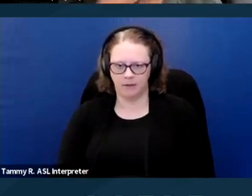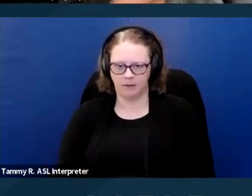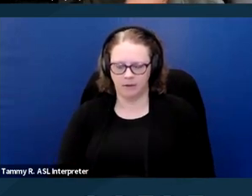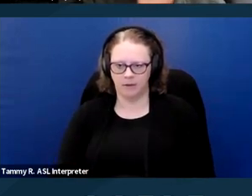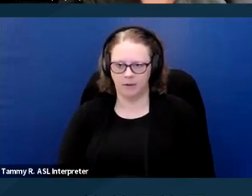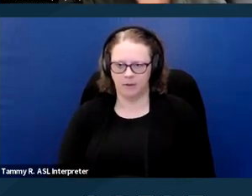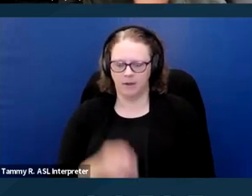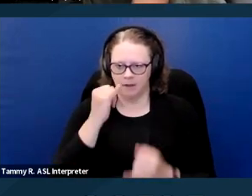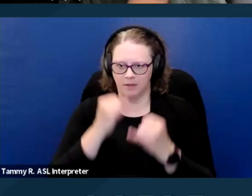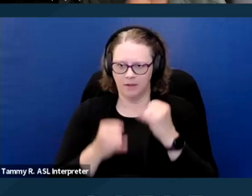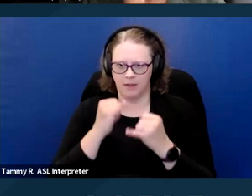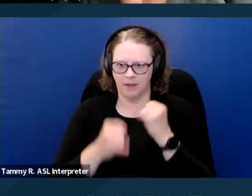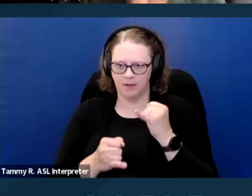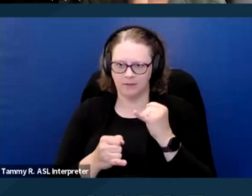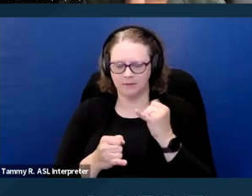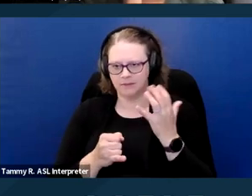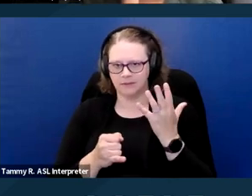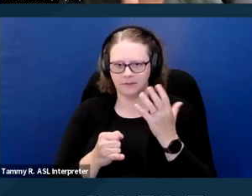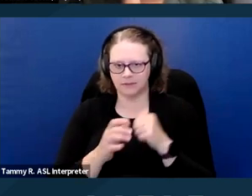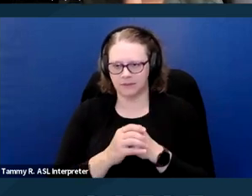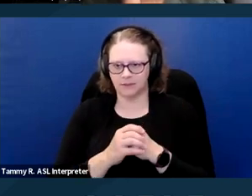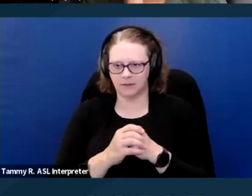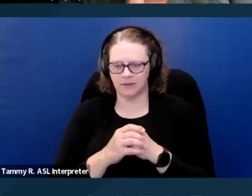The last kind of issue that I wanted